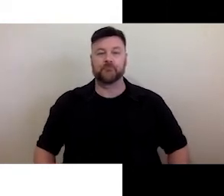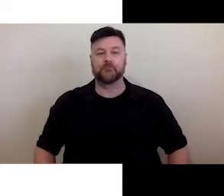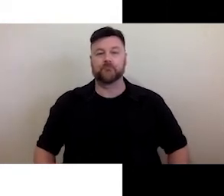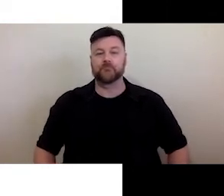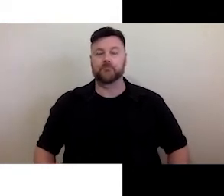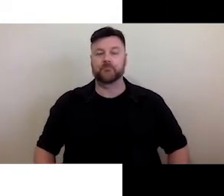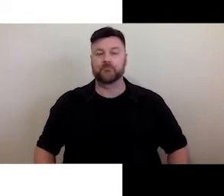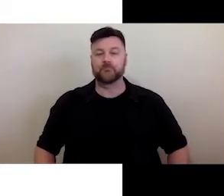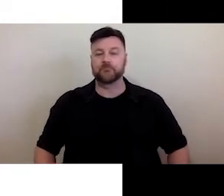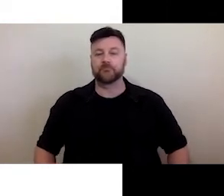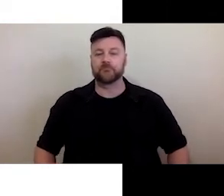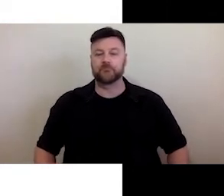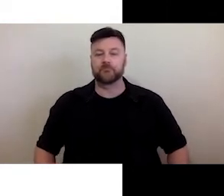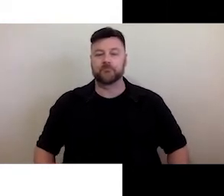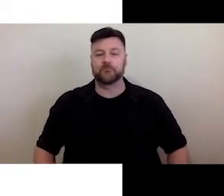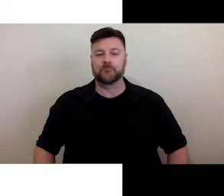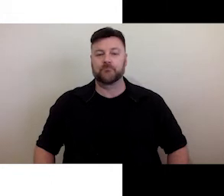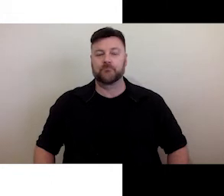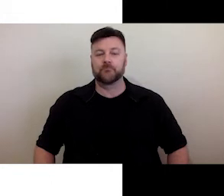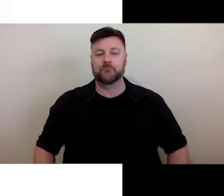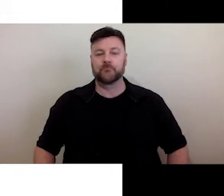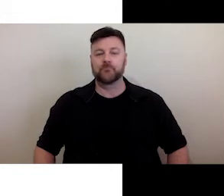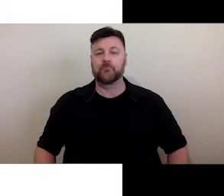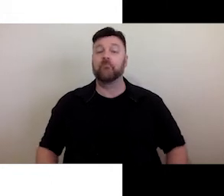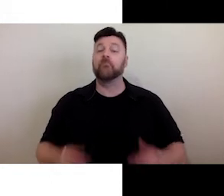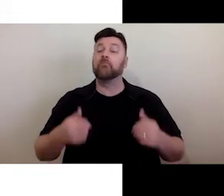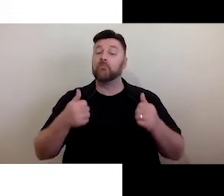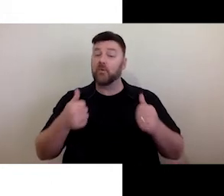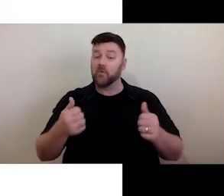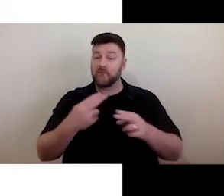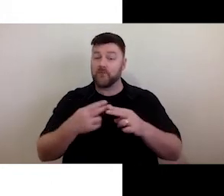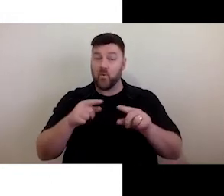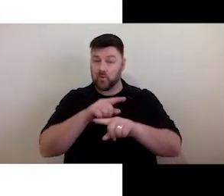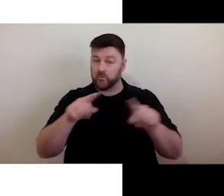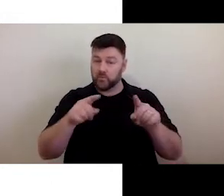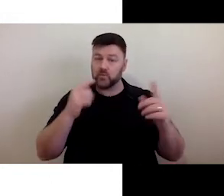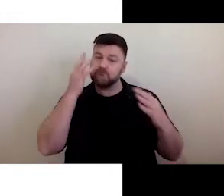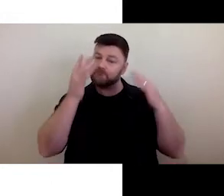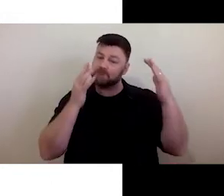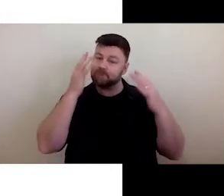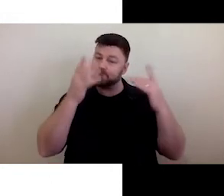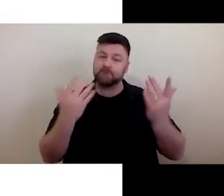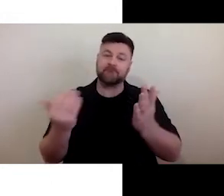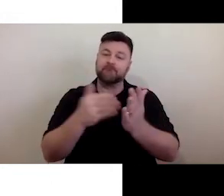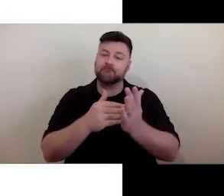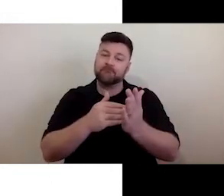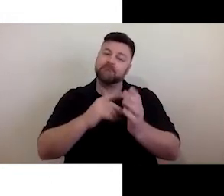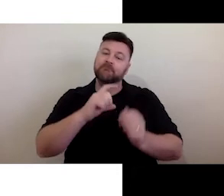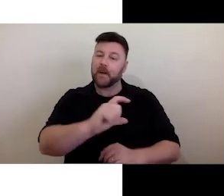So it's good to consider those - you just need to know your audience to